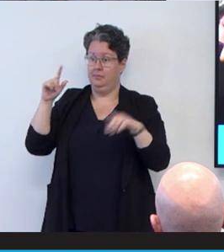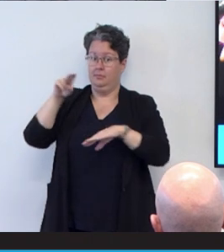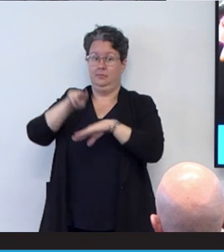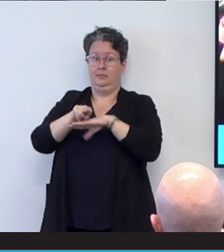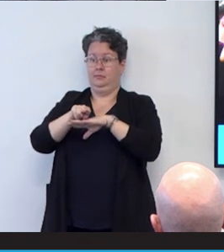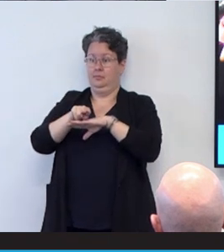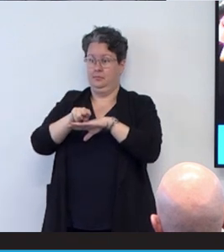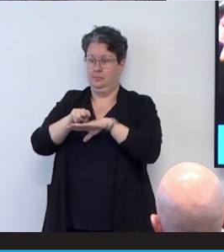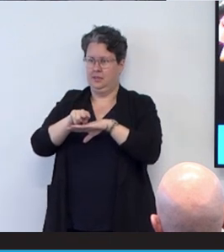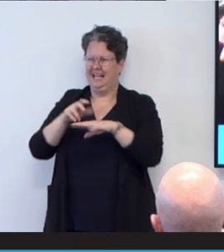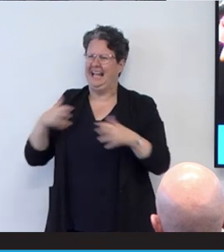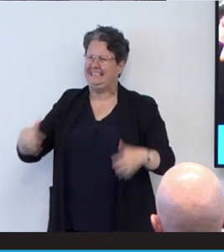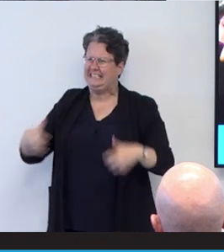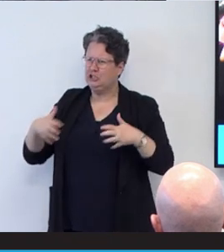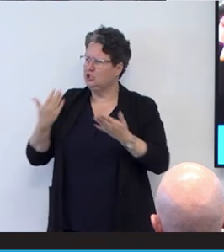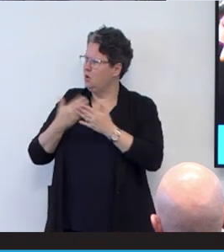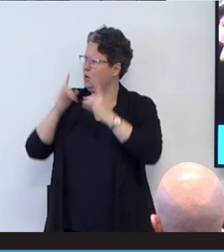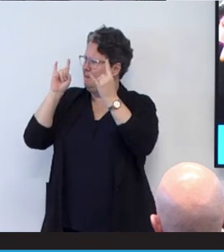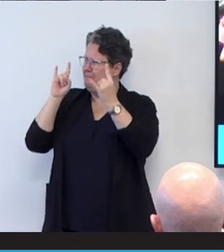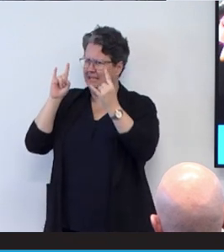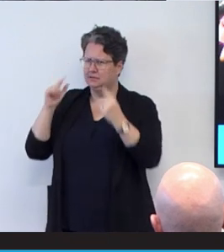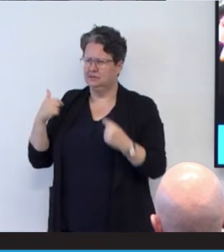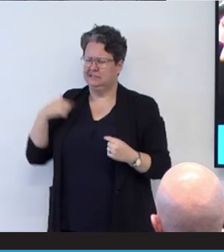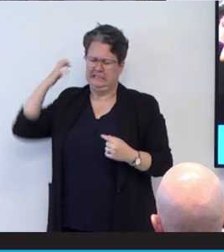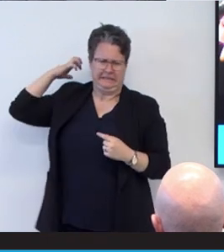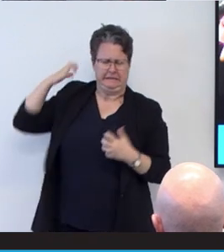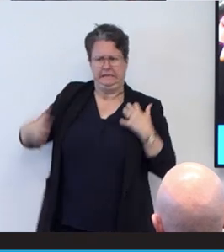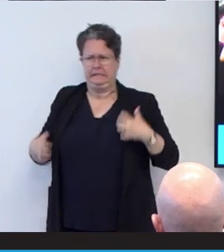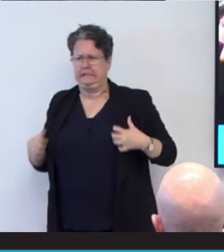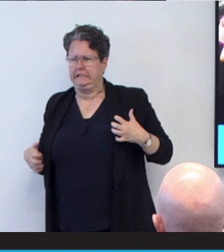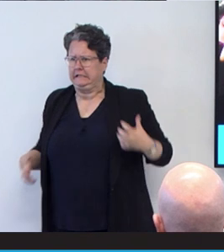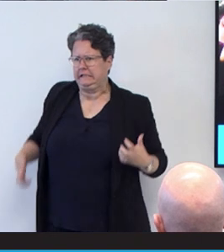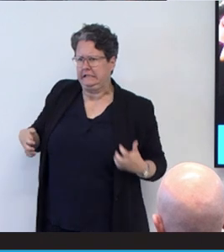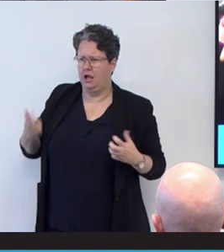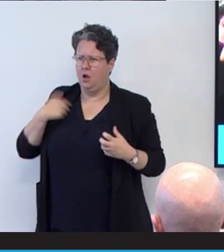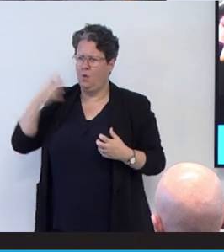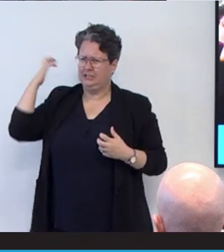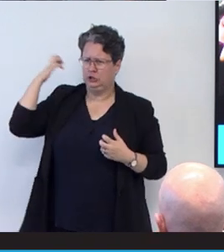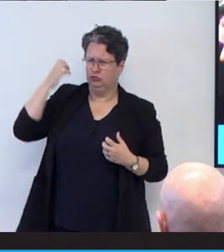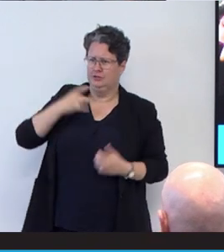long time you get itchy. So I started getting really itchy and I wanted to scratch myself.